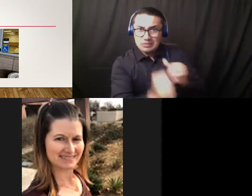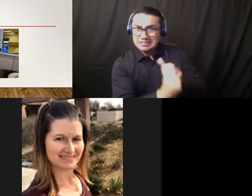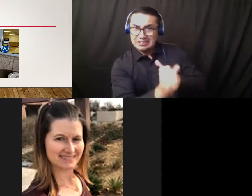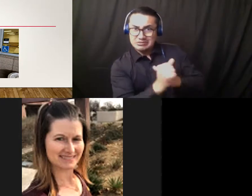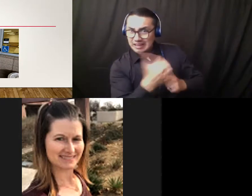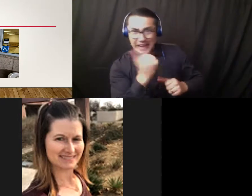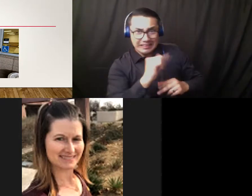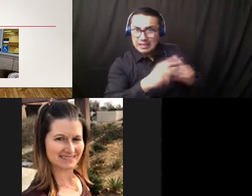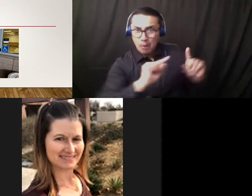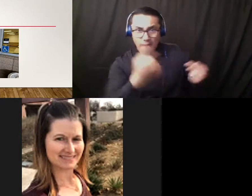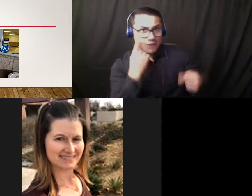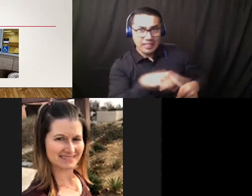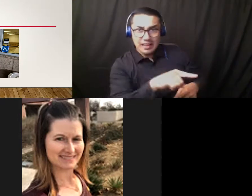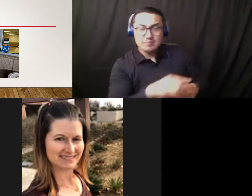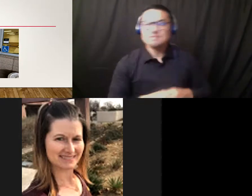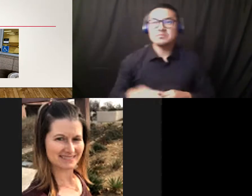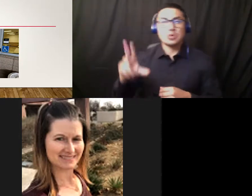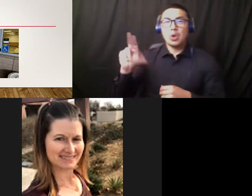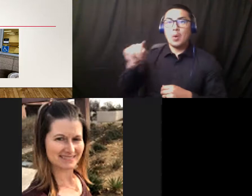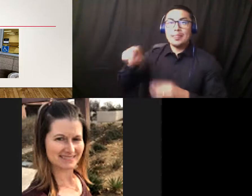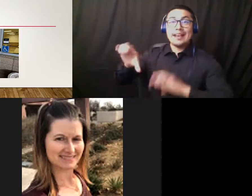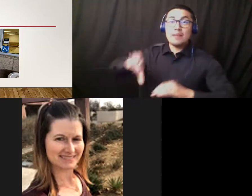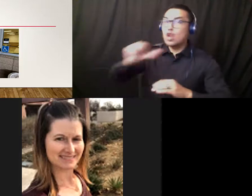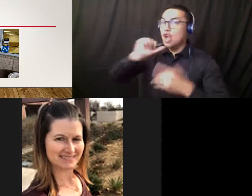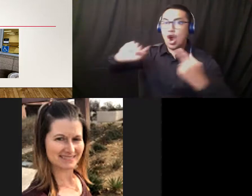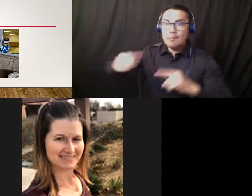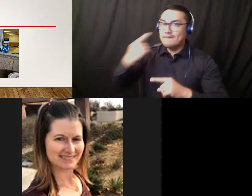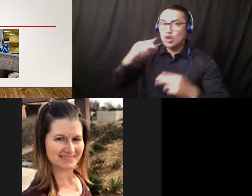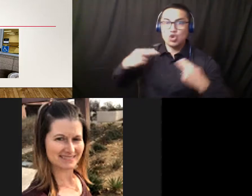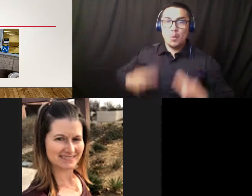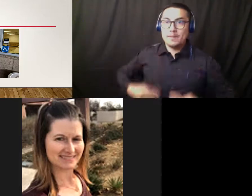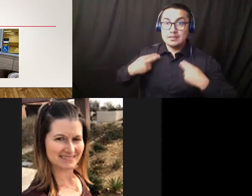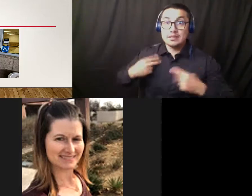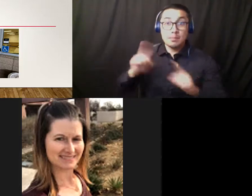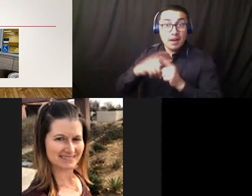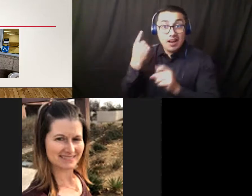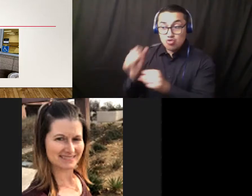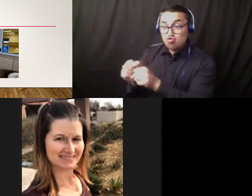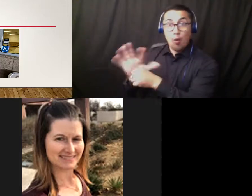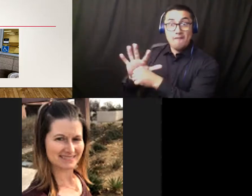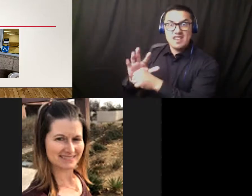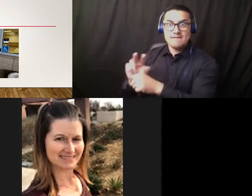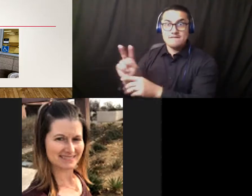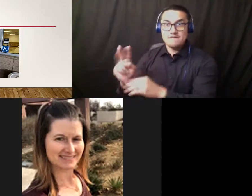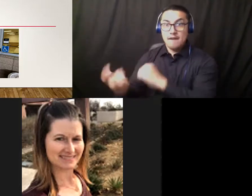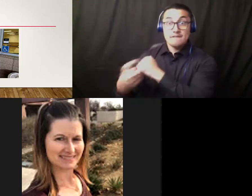they're not harmful to humans, but they are very harmful to the uh, COVID virus. There is, matter of fact, on the EPA's